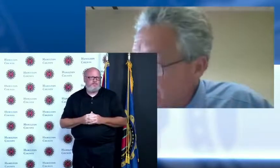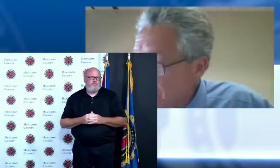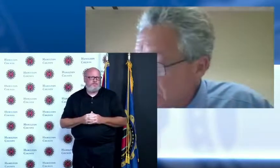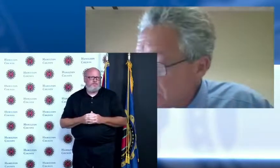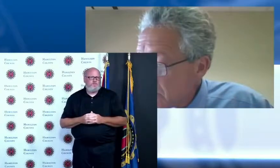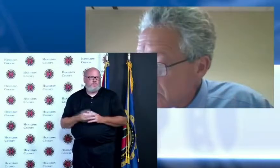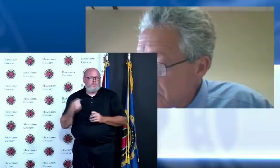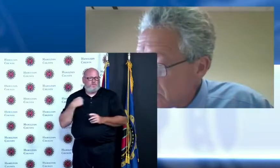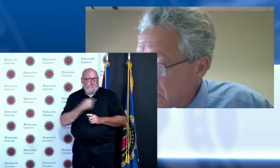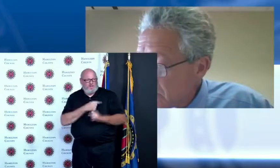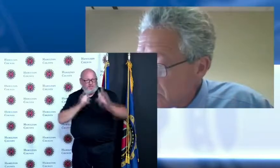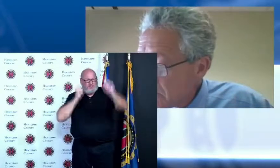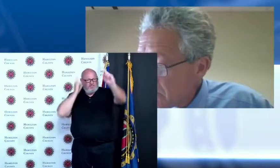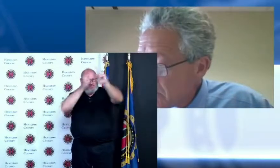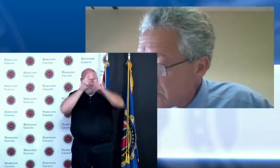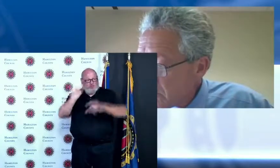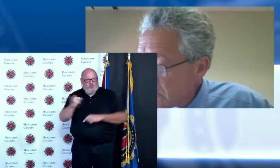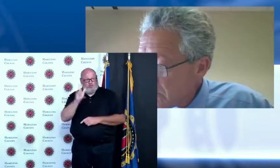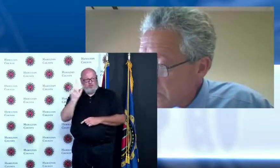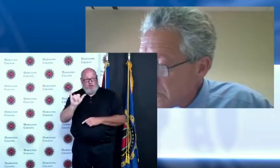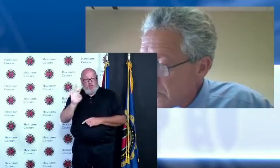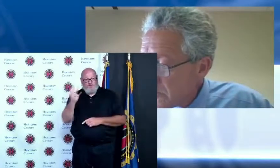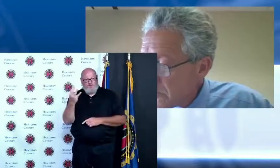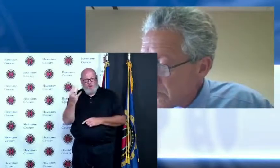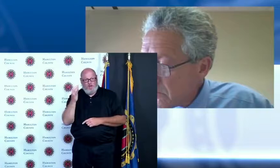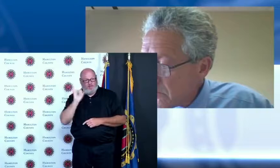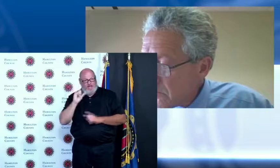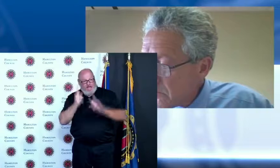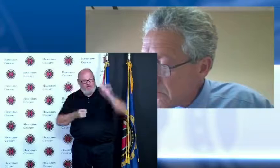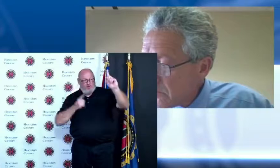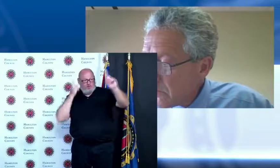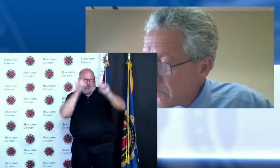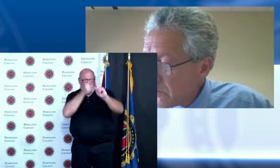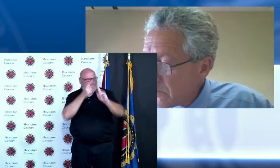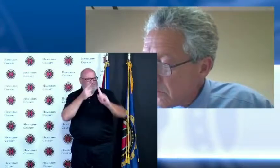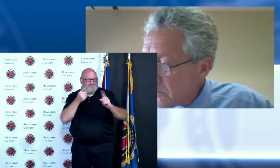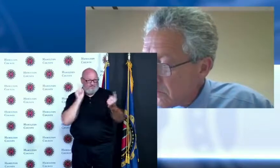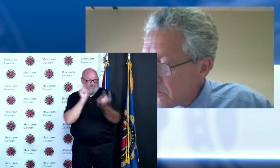I think we will continue to work towards 80 percent county-wide and I think we will get